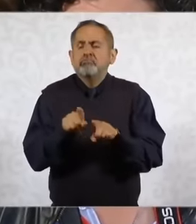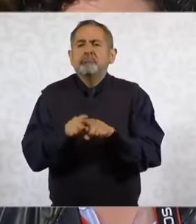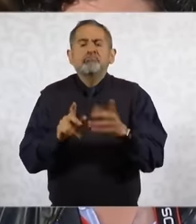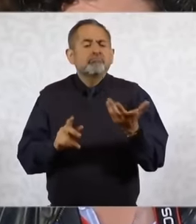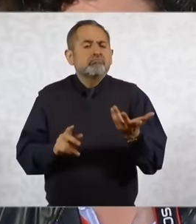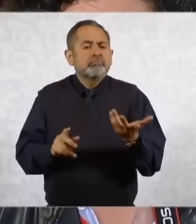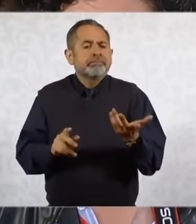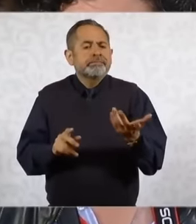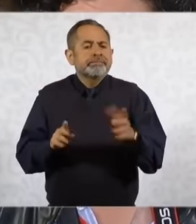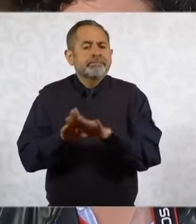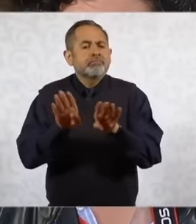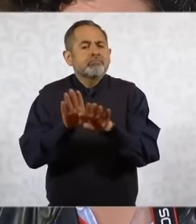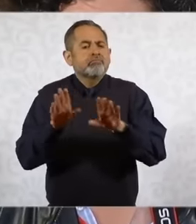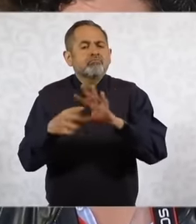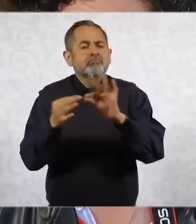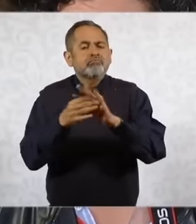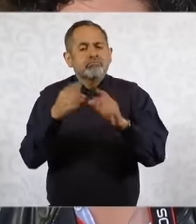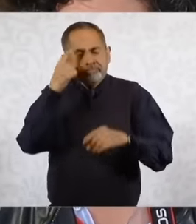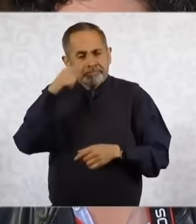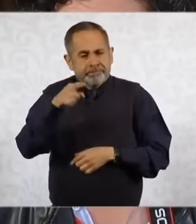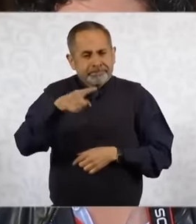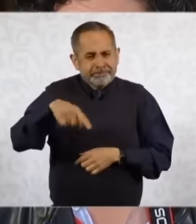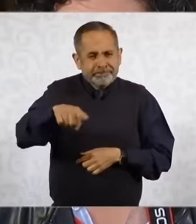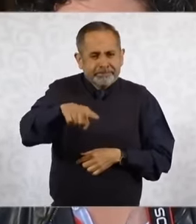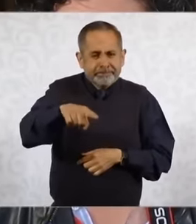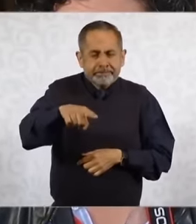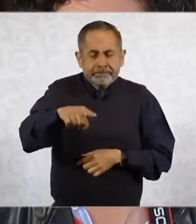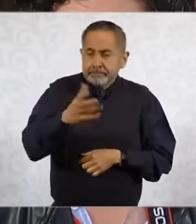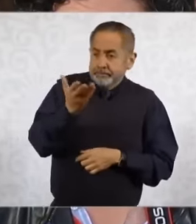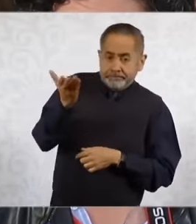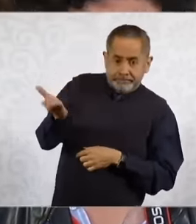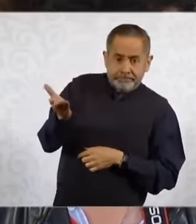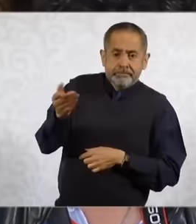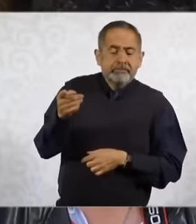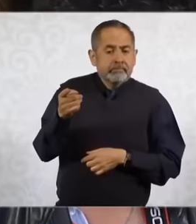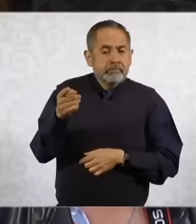could be taken . be taking to request that the United States provide information regarding the issue of the